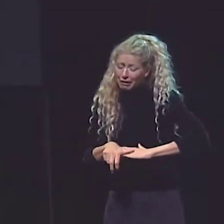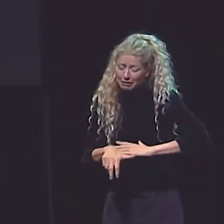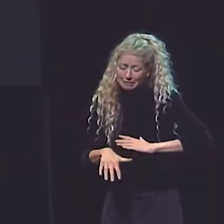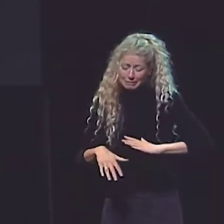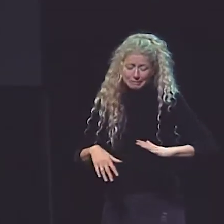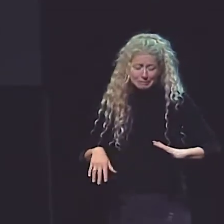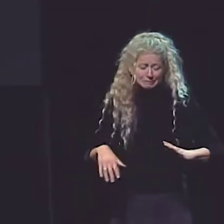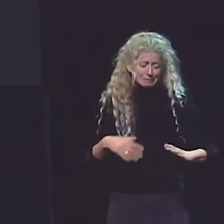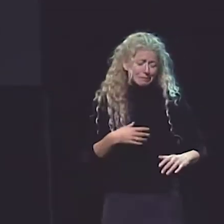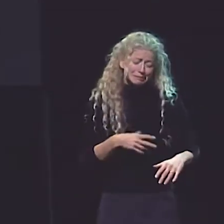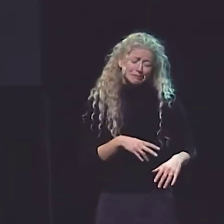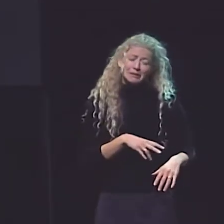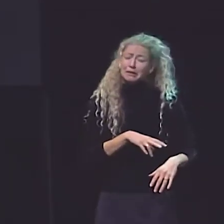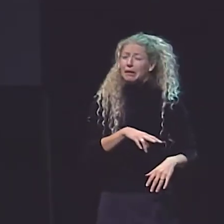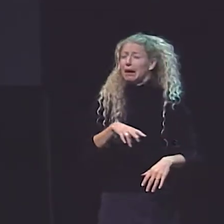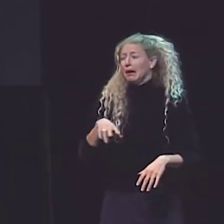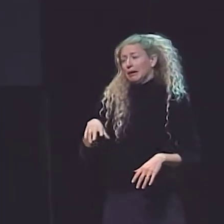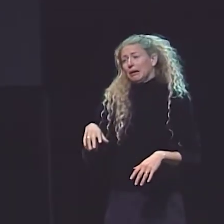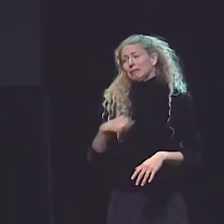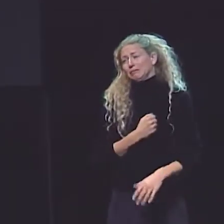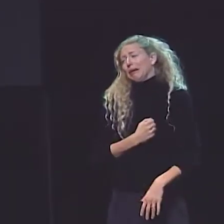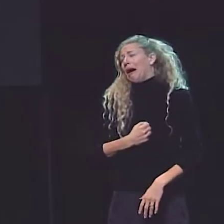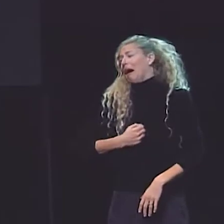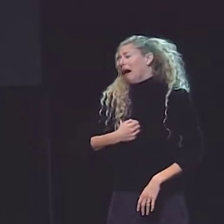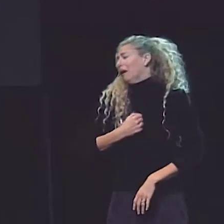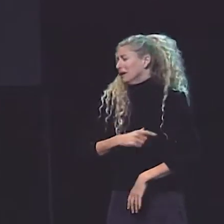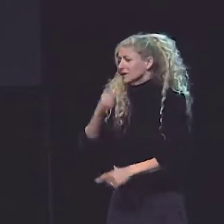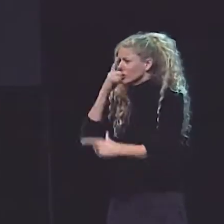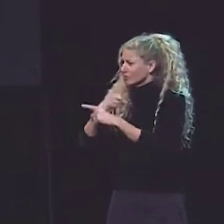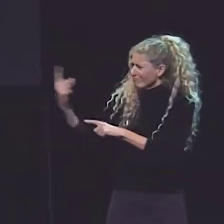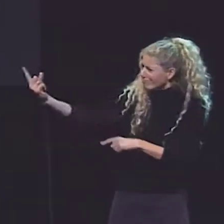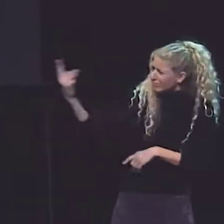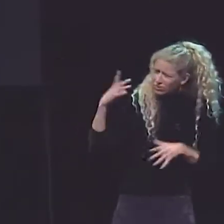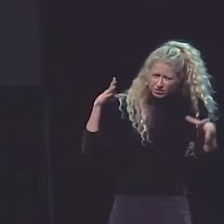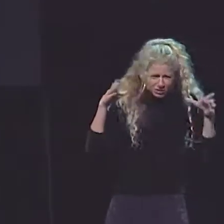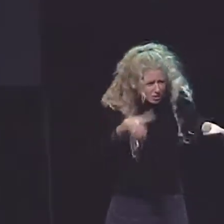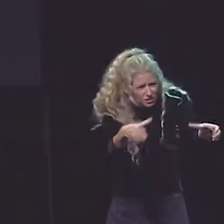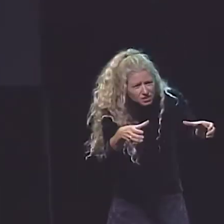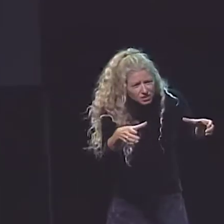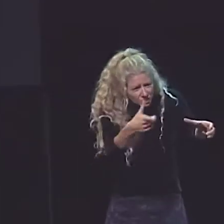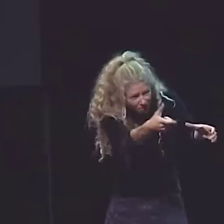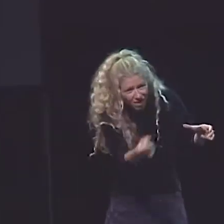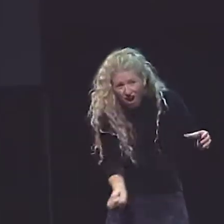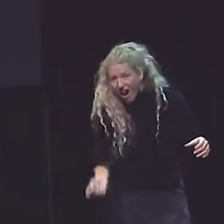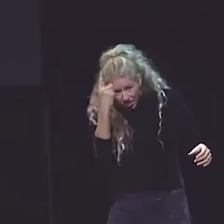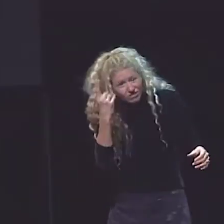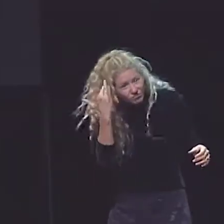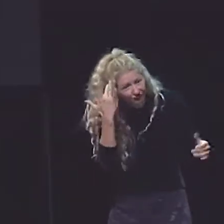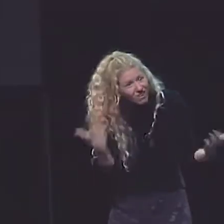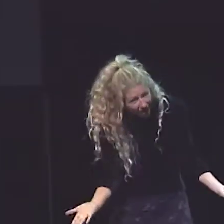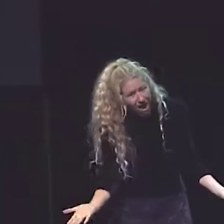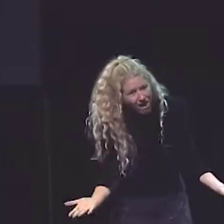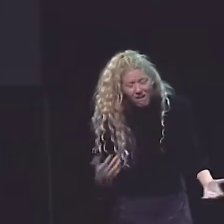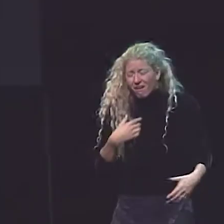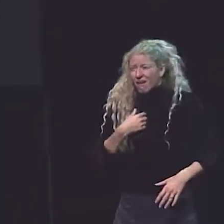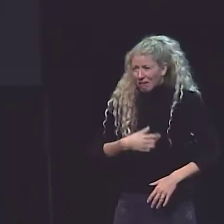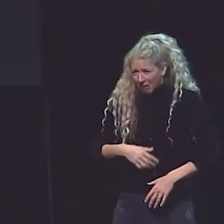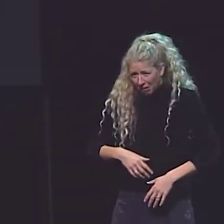I CAME DOWN THE STEPS AND I LOOKED AROUND AND I SAID, "I'M SORRY, I'M SORRY," AND THE PRINCIPAL SAID, "DO YOU GET IT NOW?